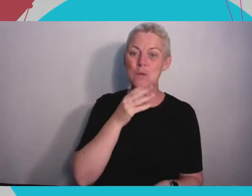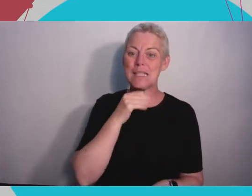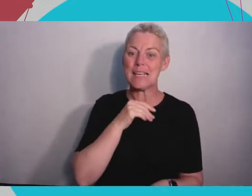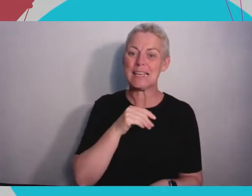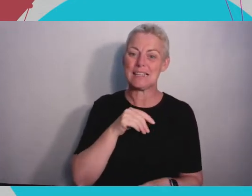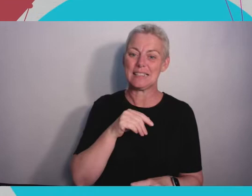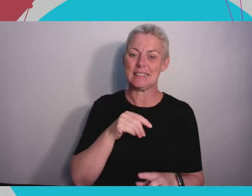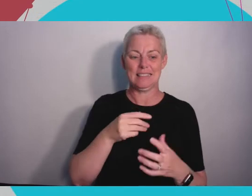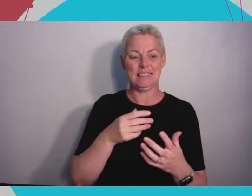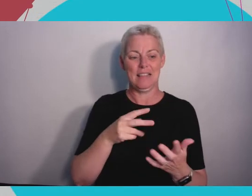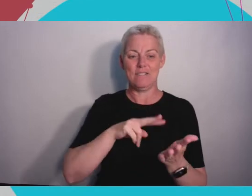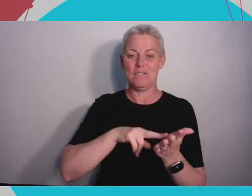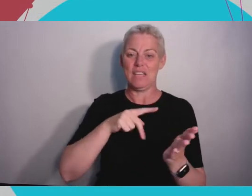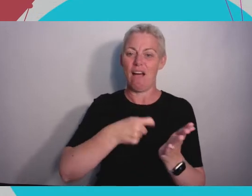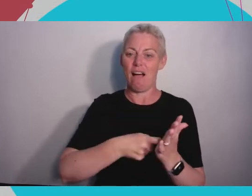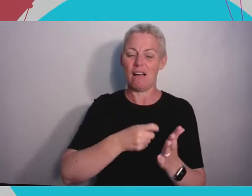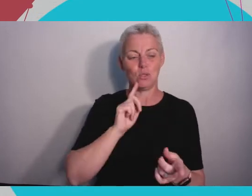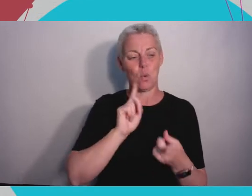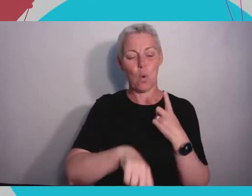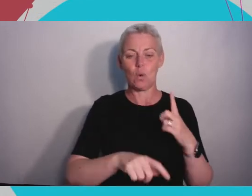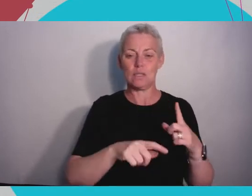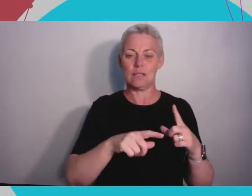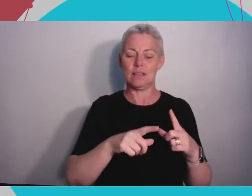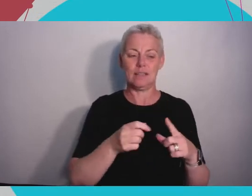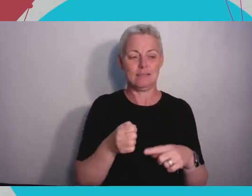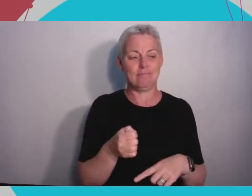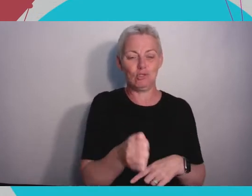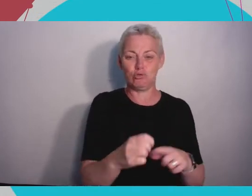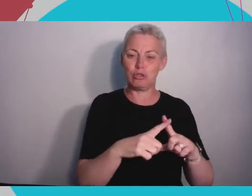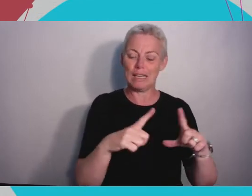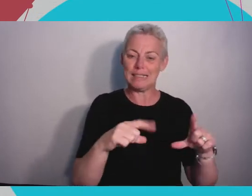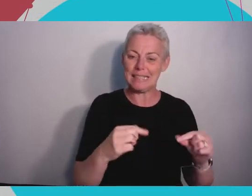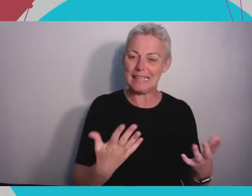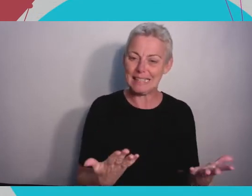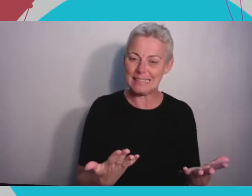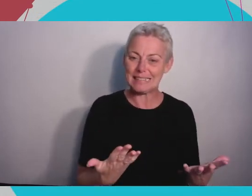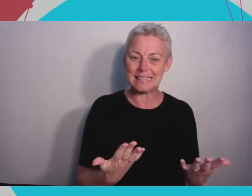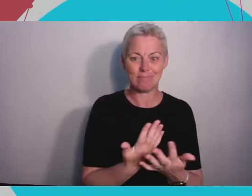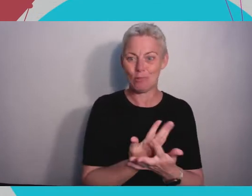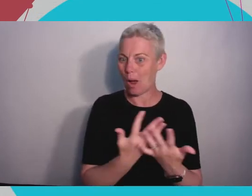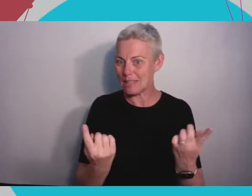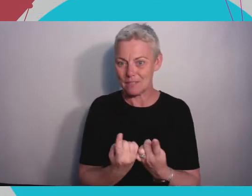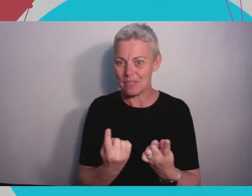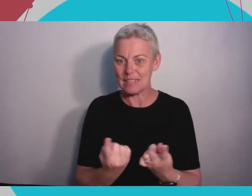things like this in a safe way as we come out of the pandemic but the long-term vision